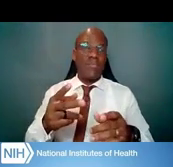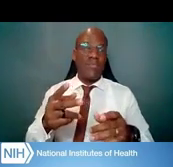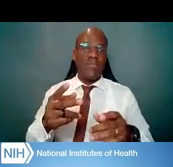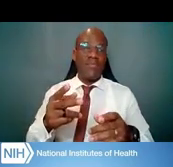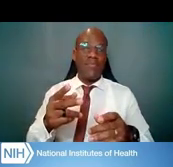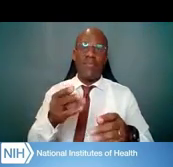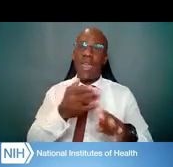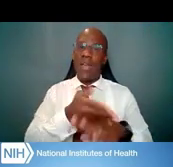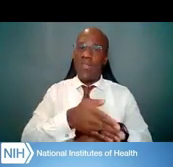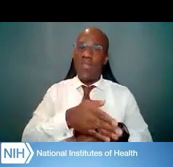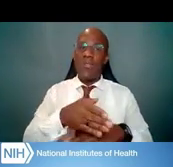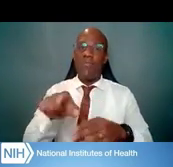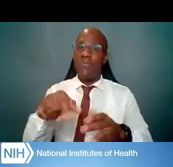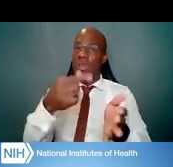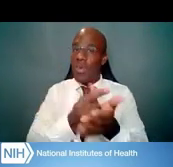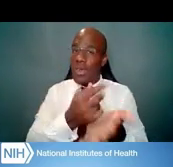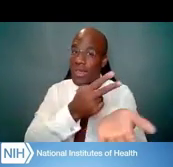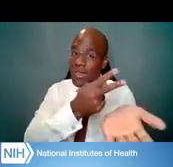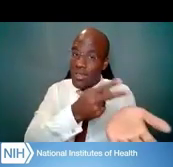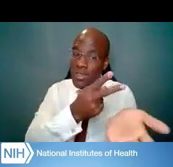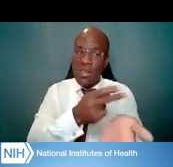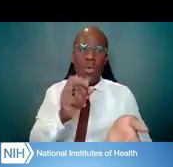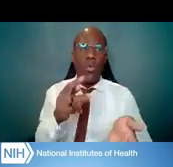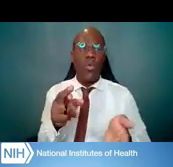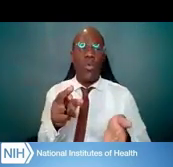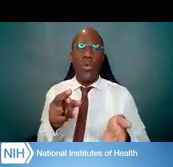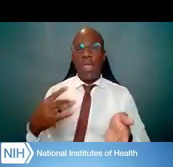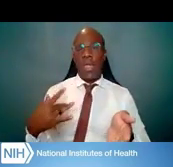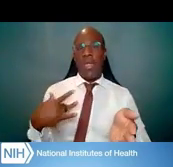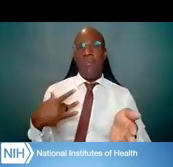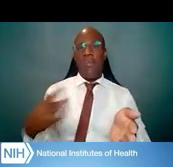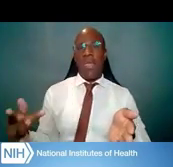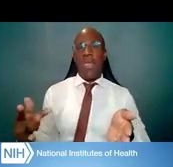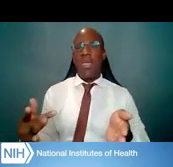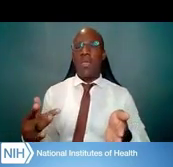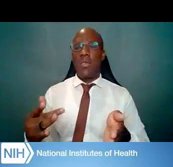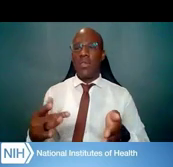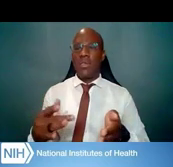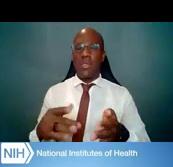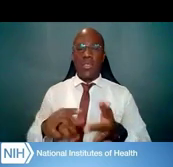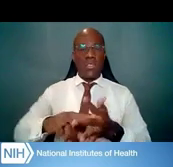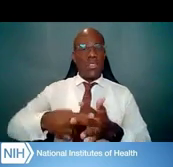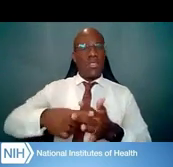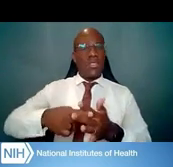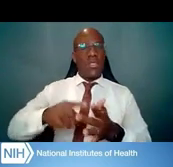or typically the early faculty phase, assistant professor phase.